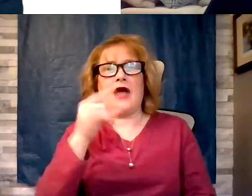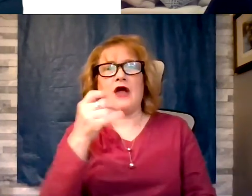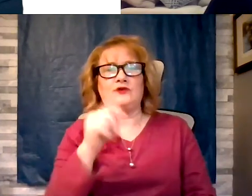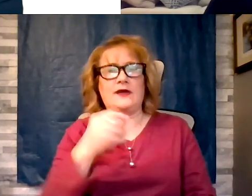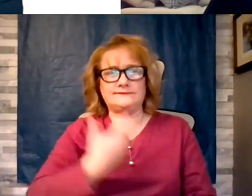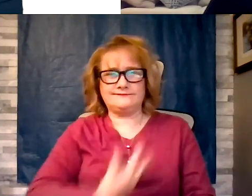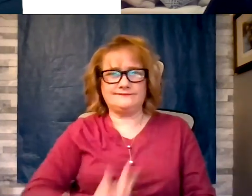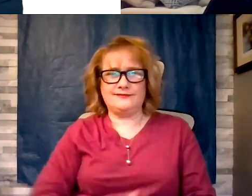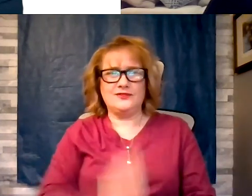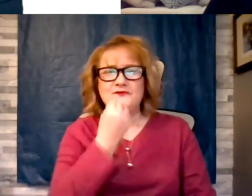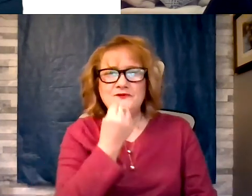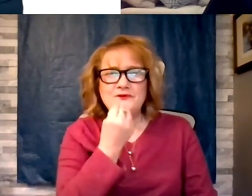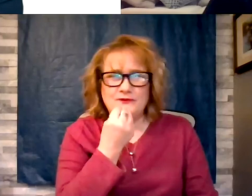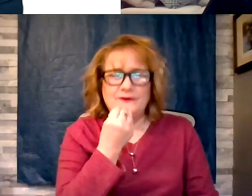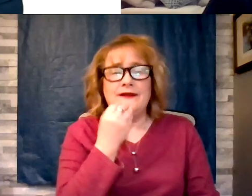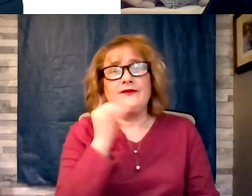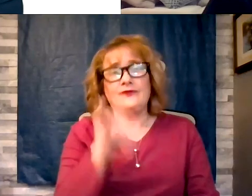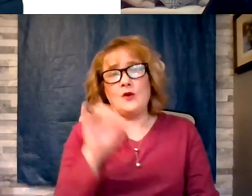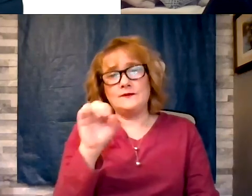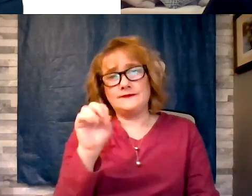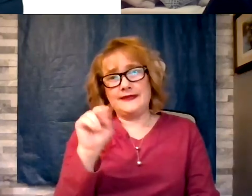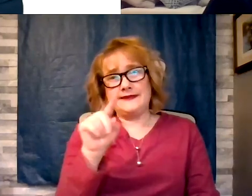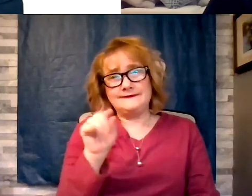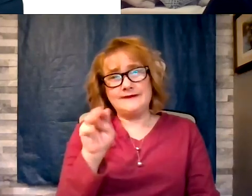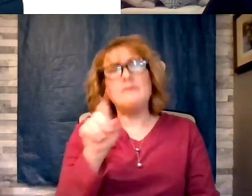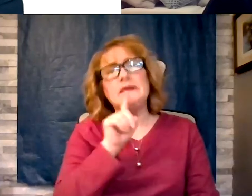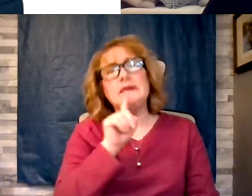replaceable, and again hormones